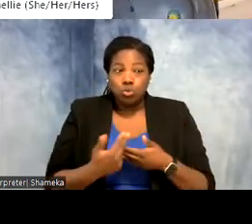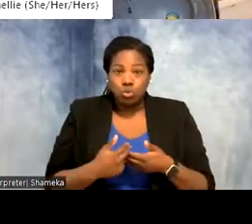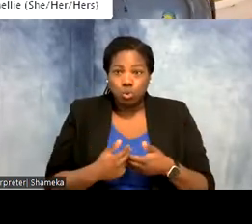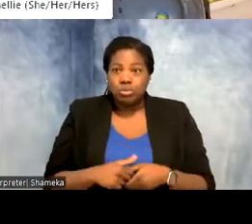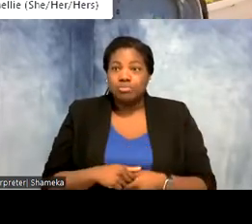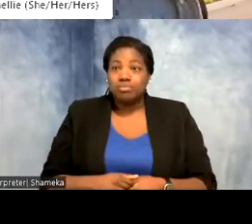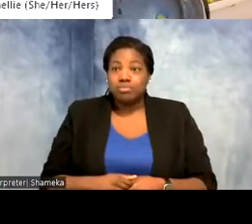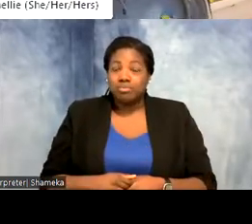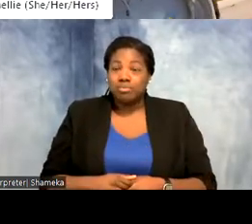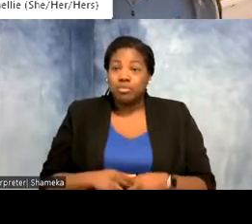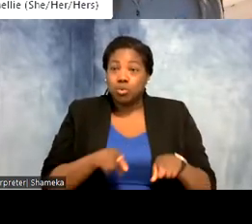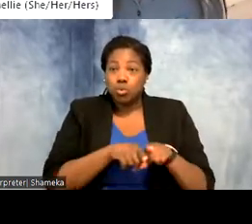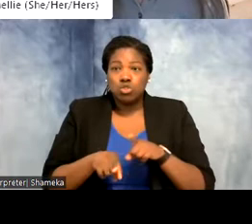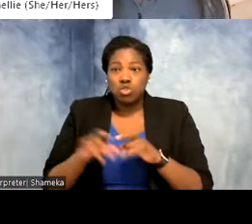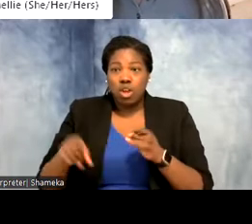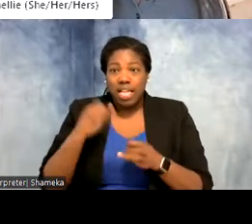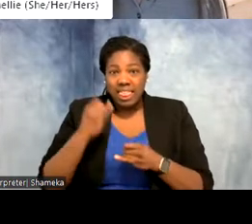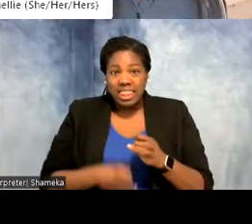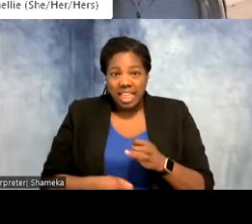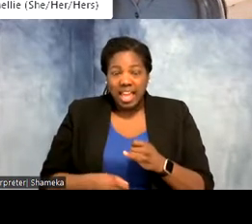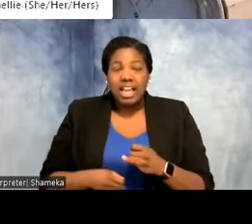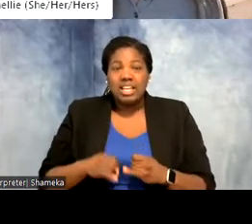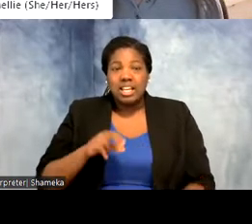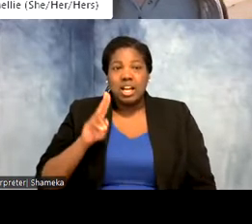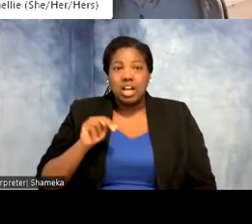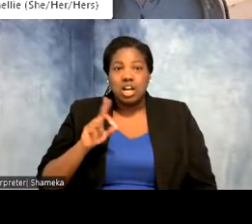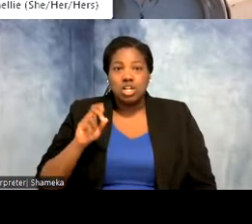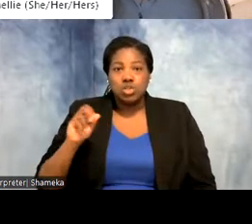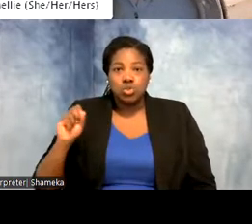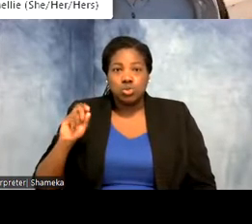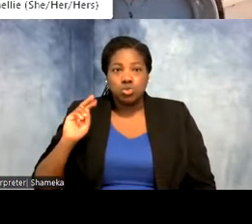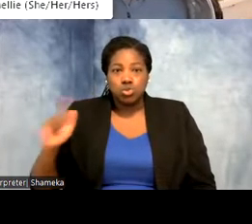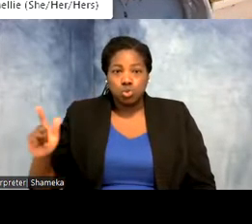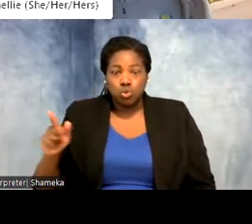Additionally, our last UnZOOsual Careers of the season will be Friday June 3rd.